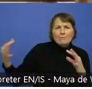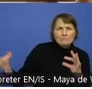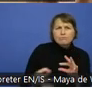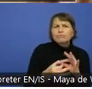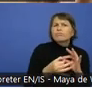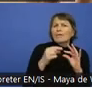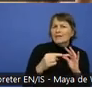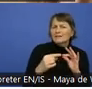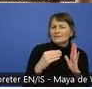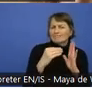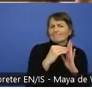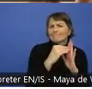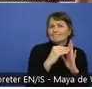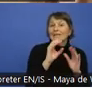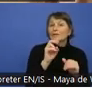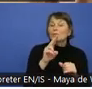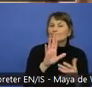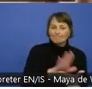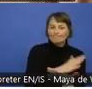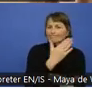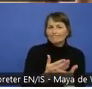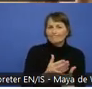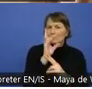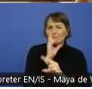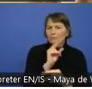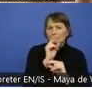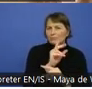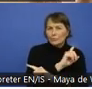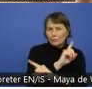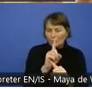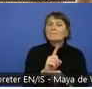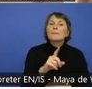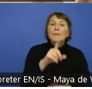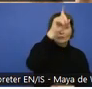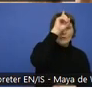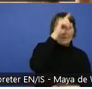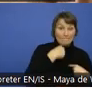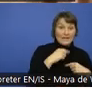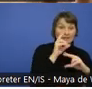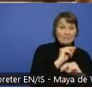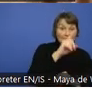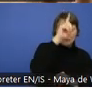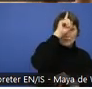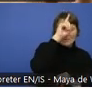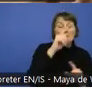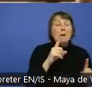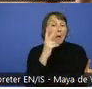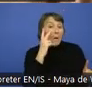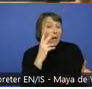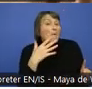And there will be no translation there. It will be in German. And I will be speaking in German. So wow, let's see how that works.